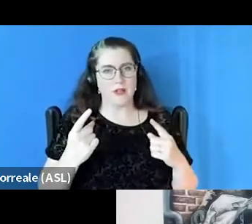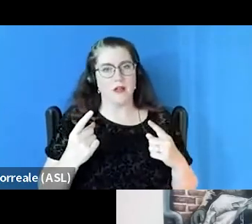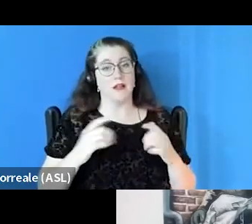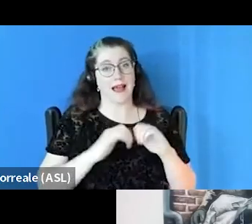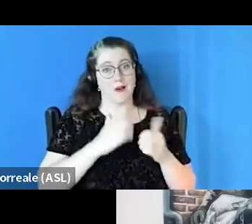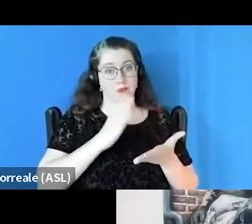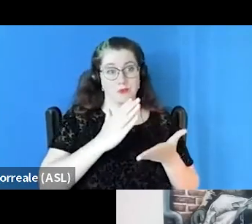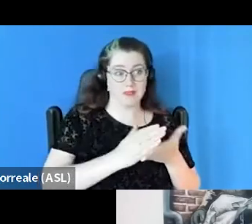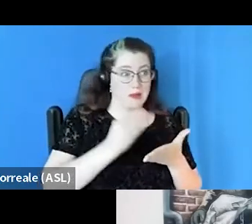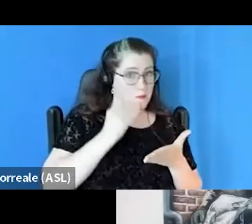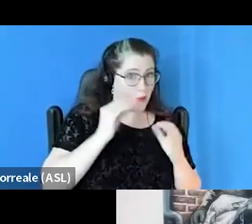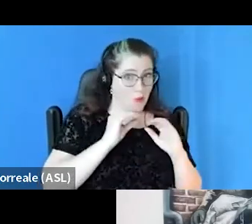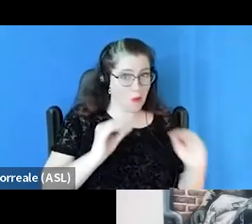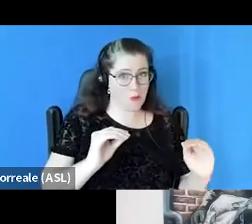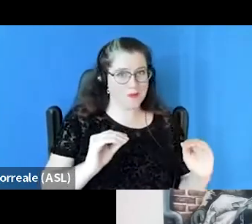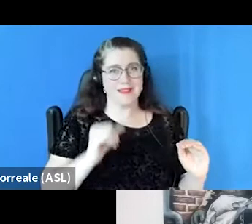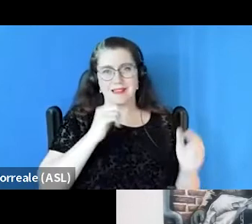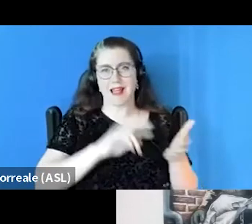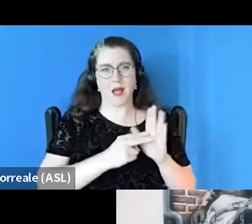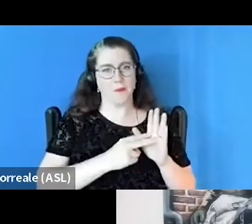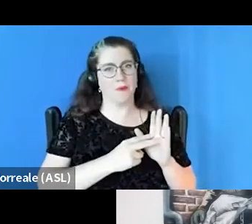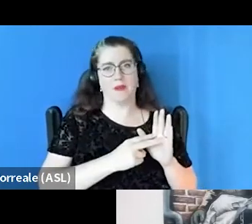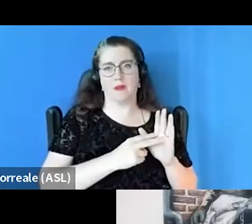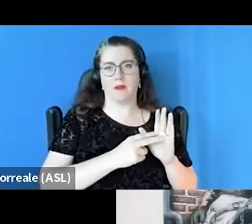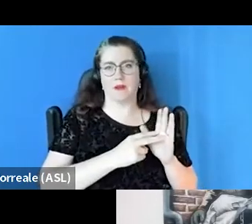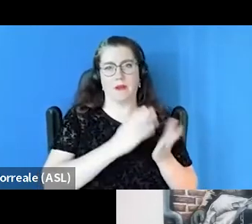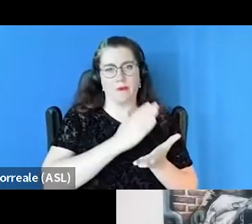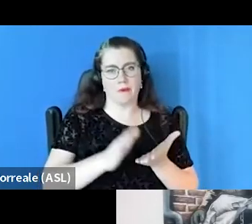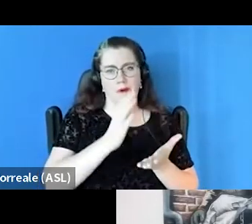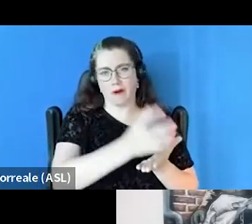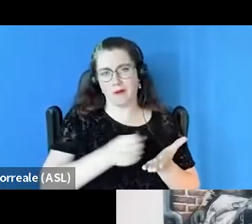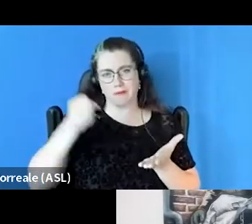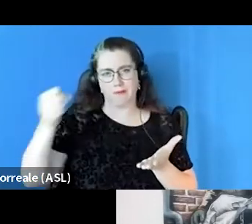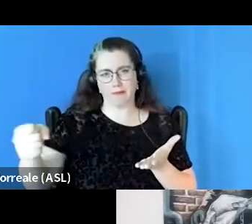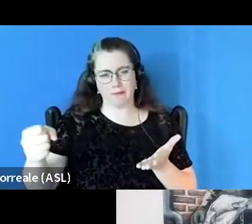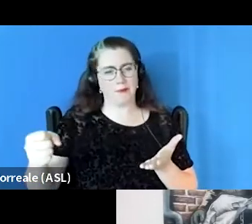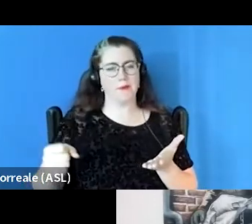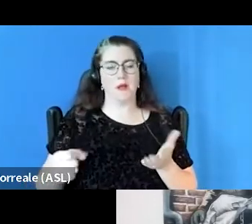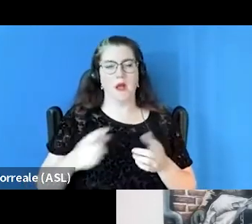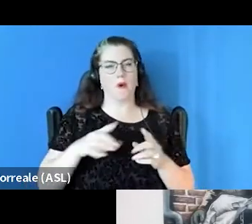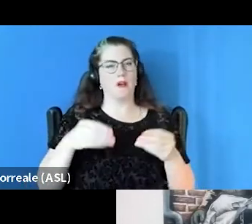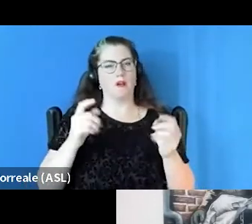is so far from criminalization. And I just wanna give you three examples really quick, and I'll try to be really fast about this,